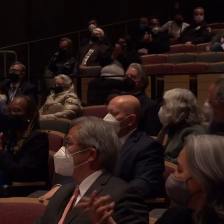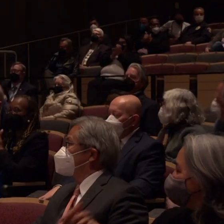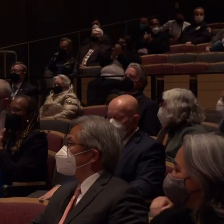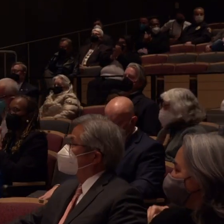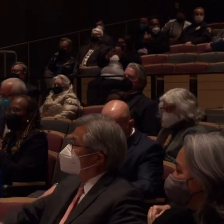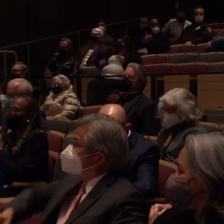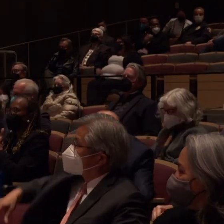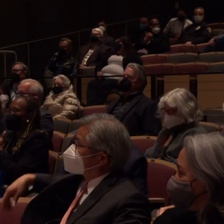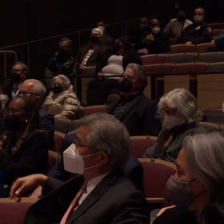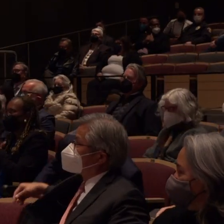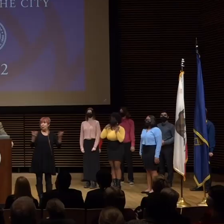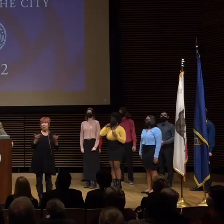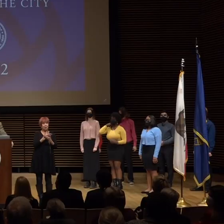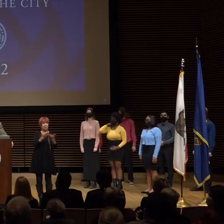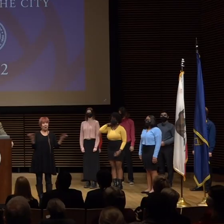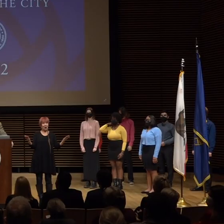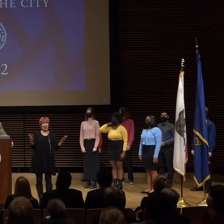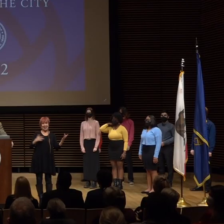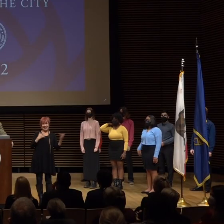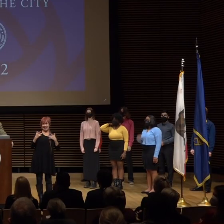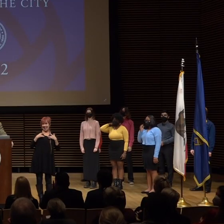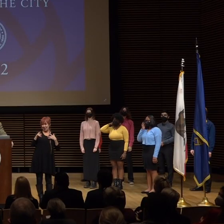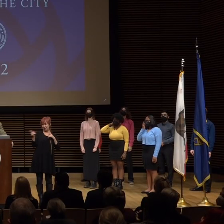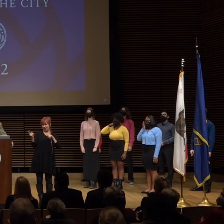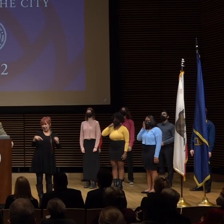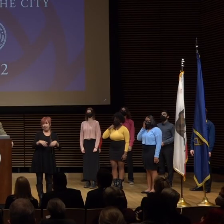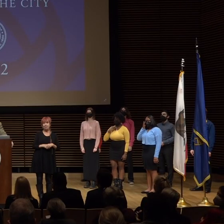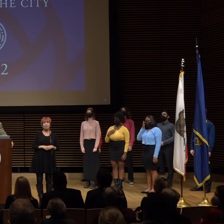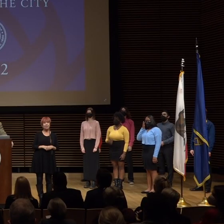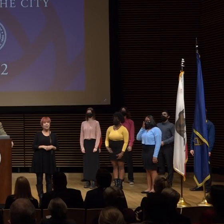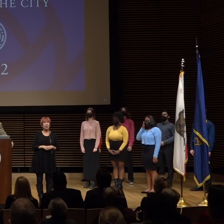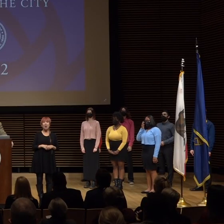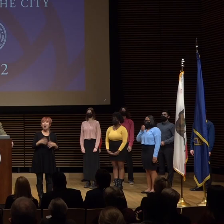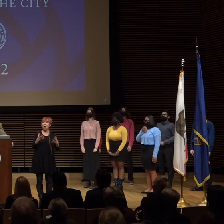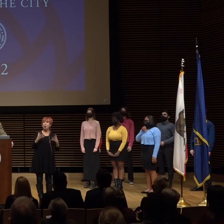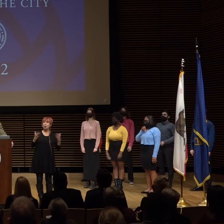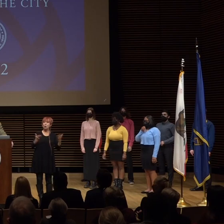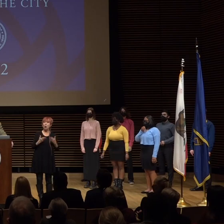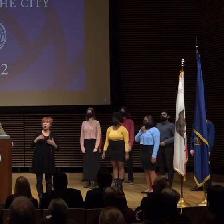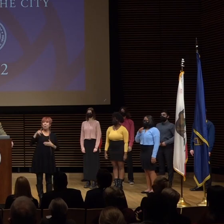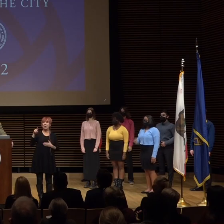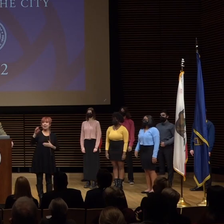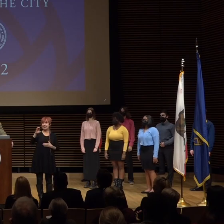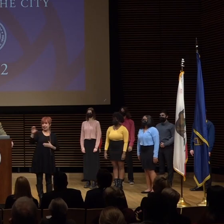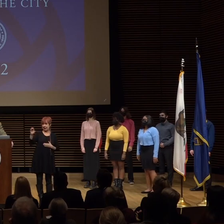so welcome all we're excited to have you here um i would like to welcome pasano